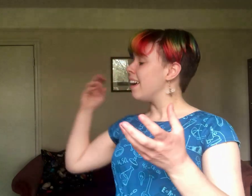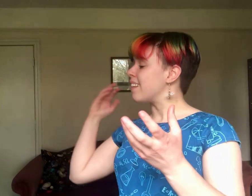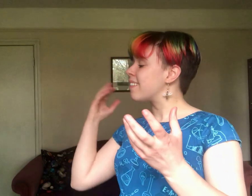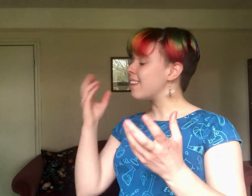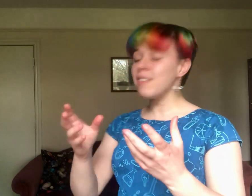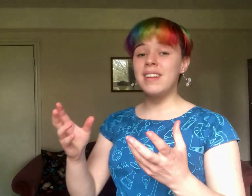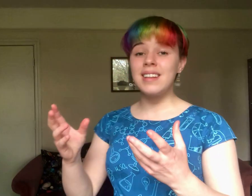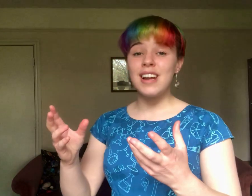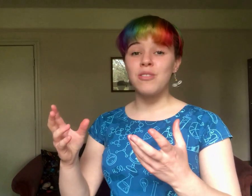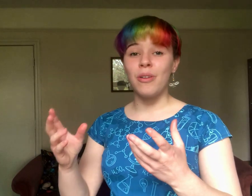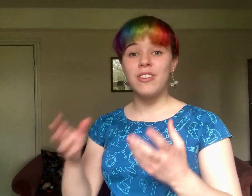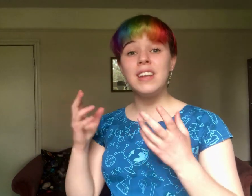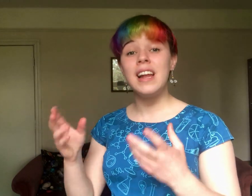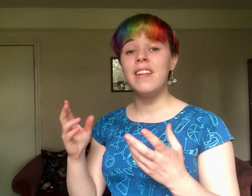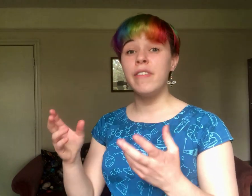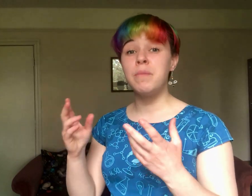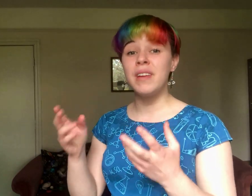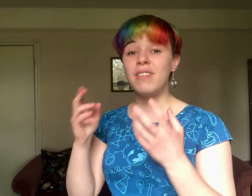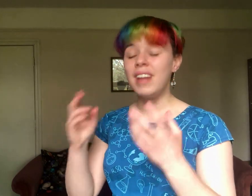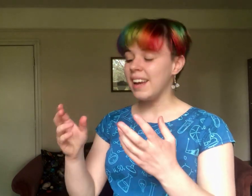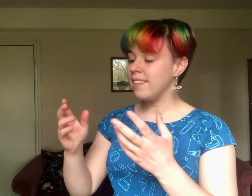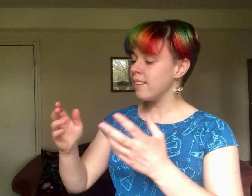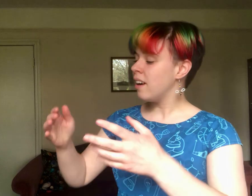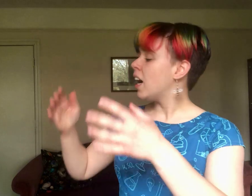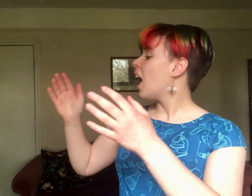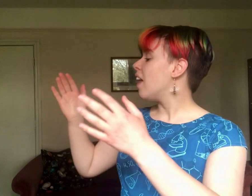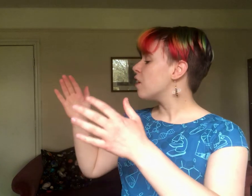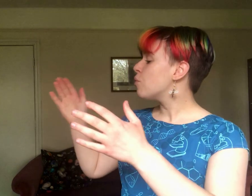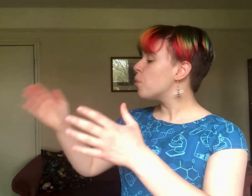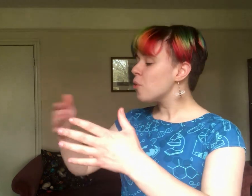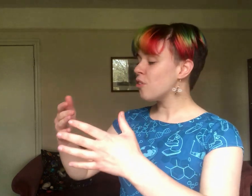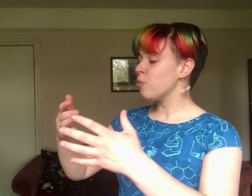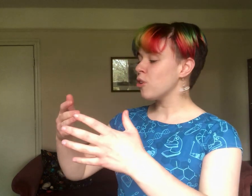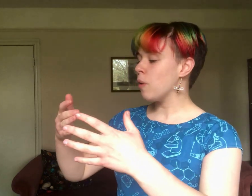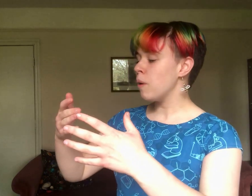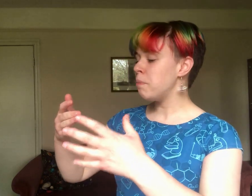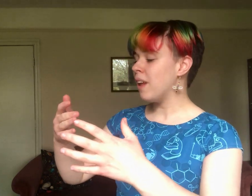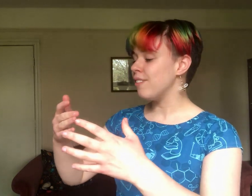It accelerates electrons to nearly the speed of light and then forces them to go around bends